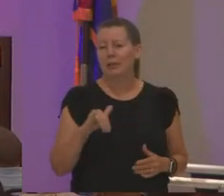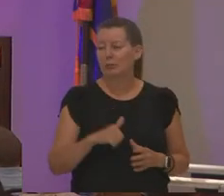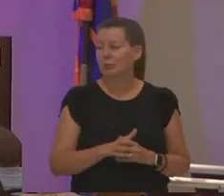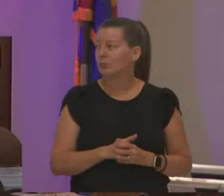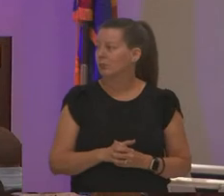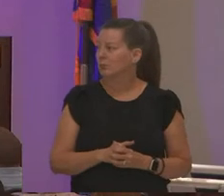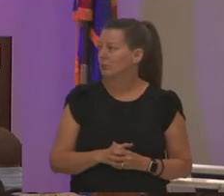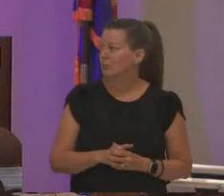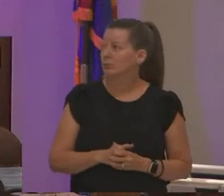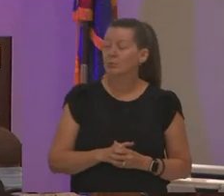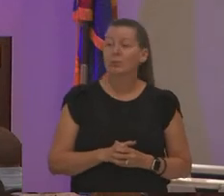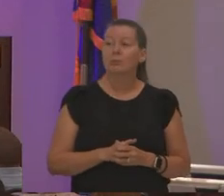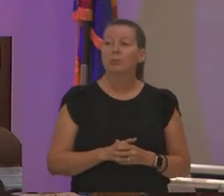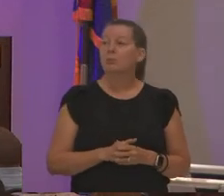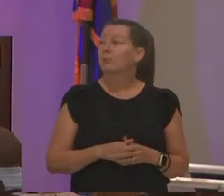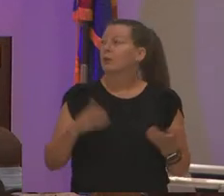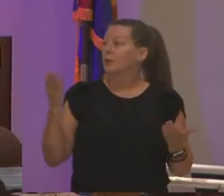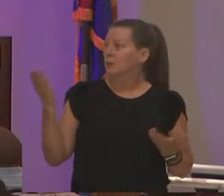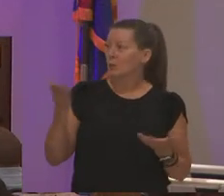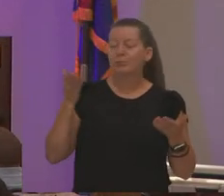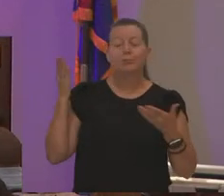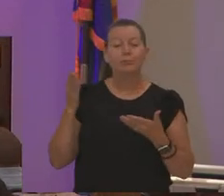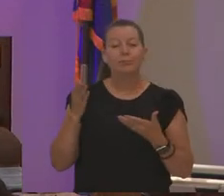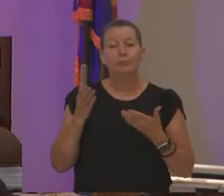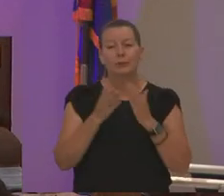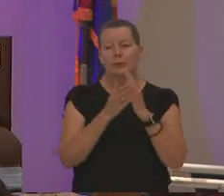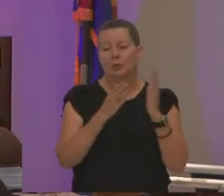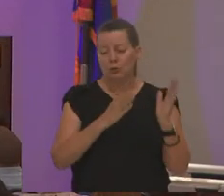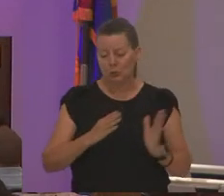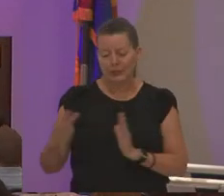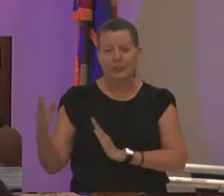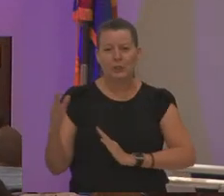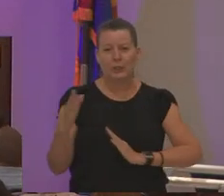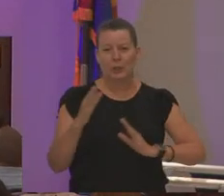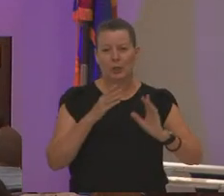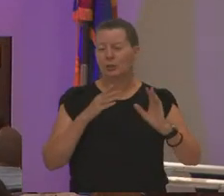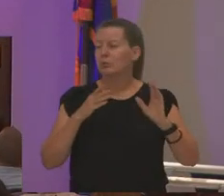directions i had the opportunity to work with dennis mitchell and go over our strategic plan